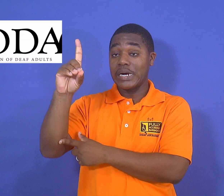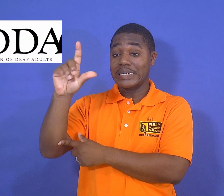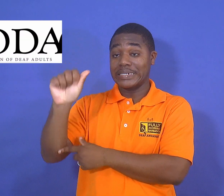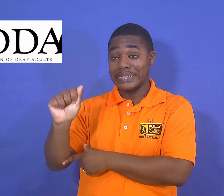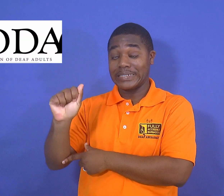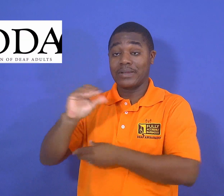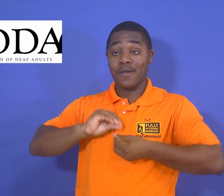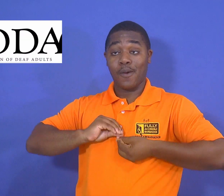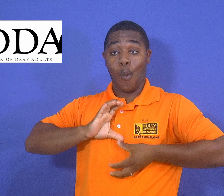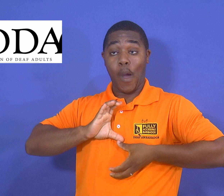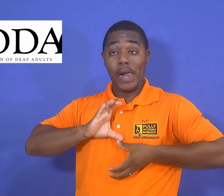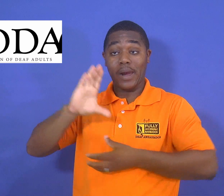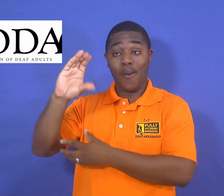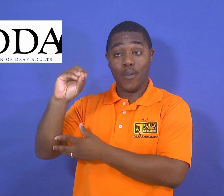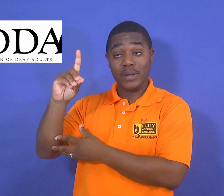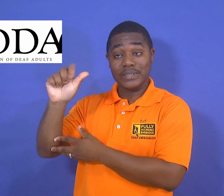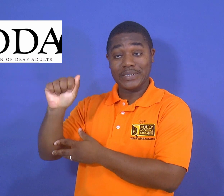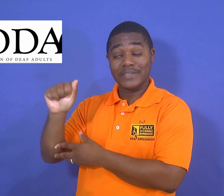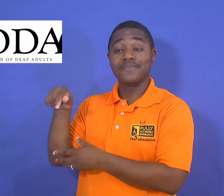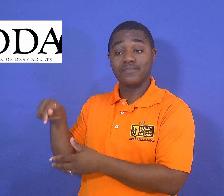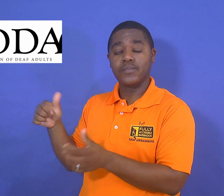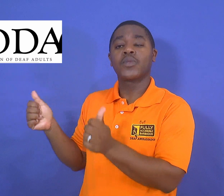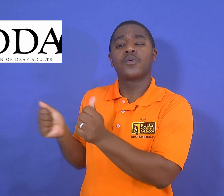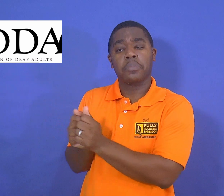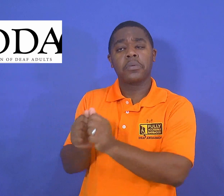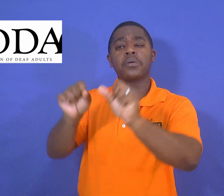also the children of deaf adults quotas